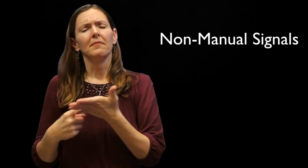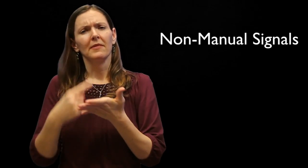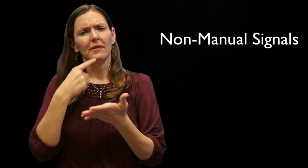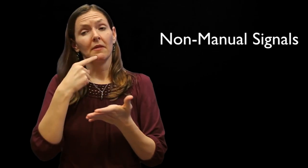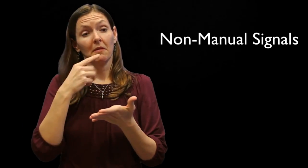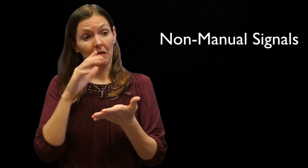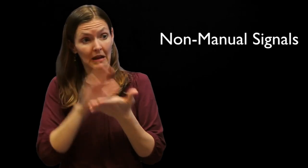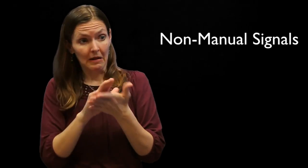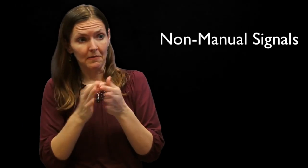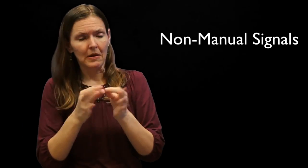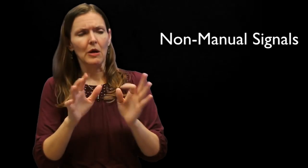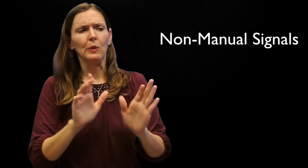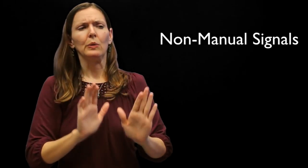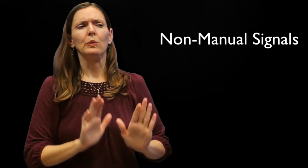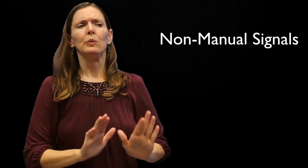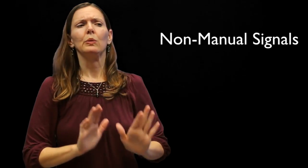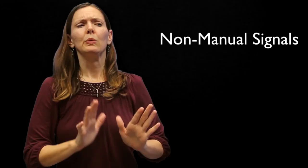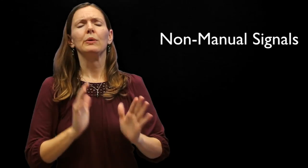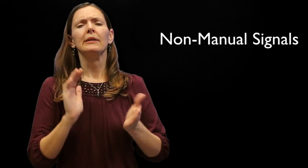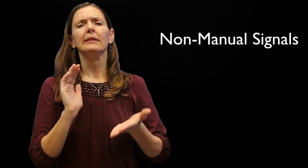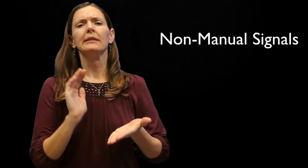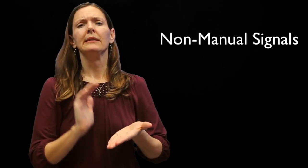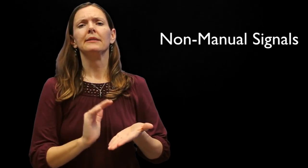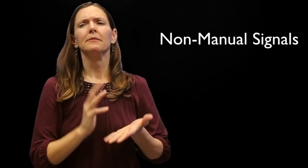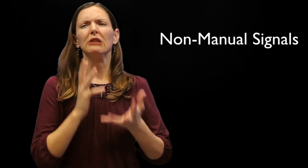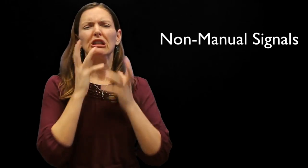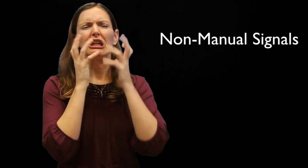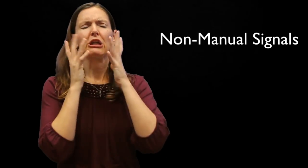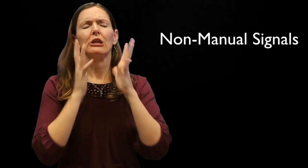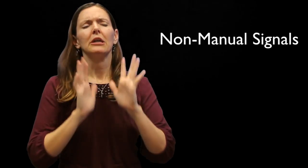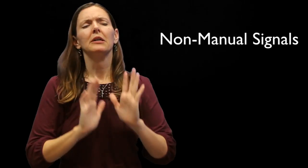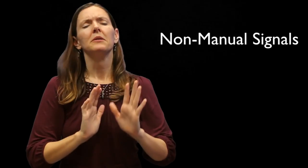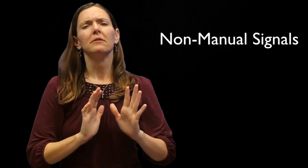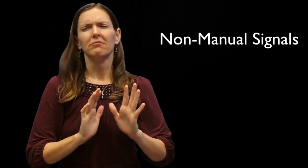Some people argue that NMS is restrained in academic discourse.